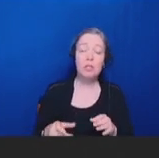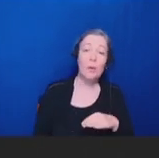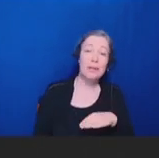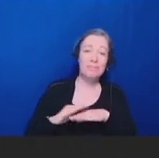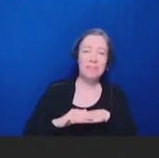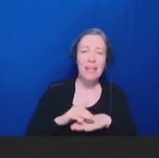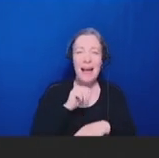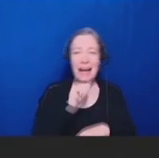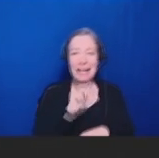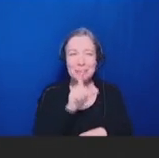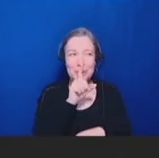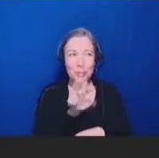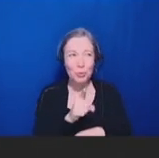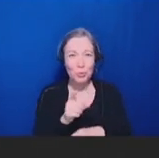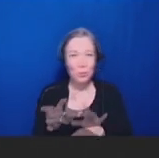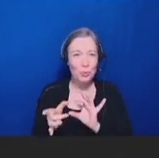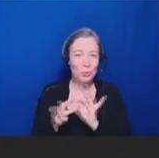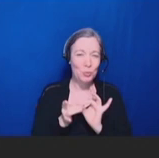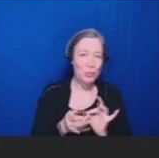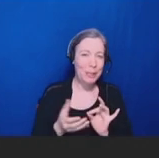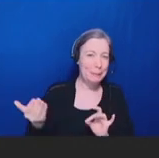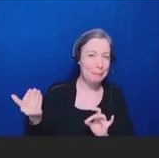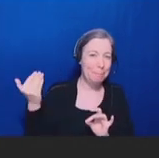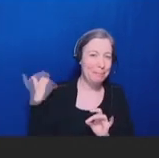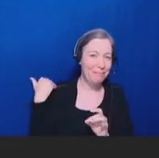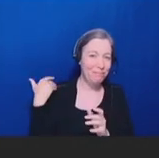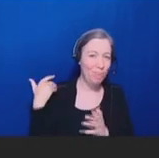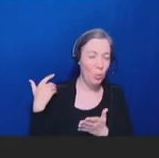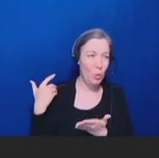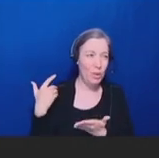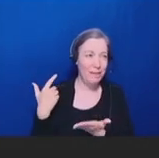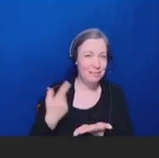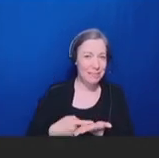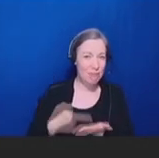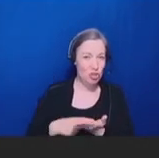earlier conversations about vaccine fatigue versus hesitancy, but, you know, ultimately,